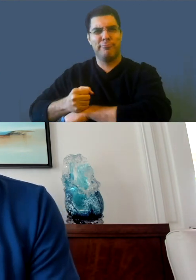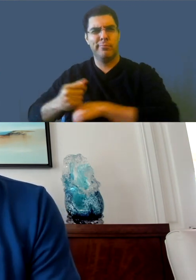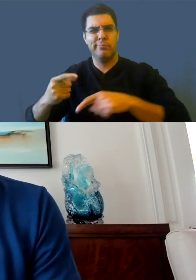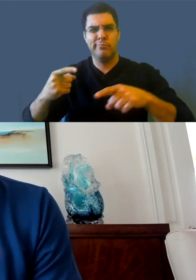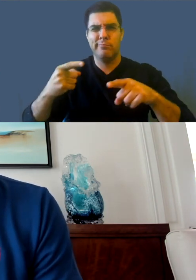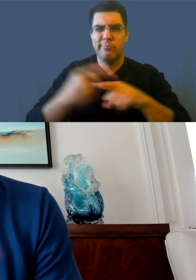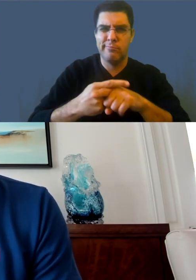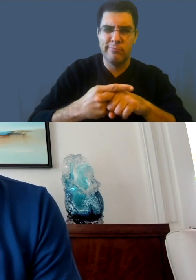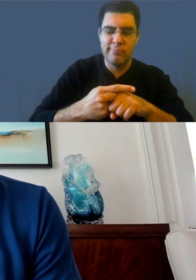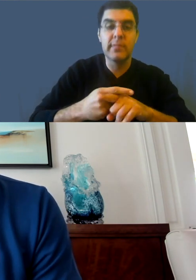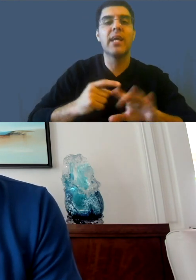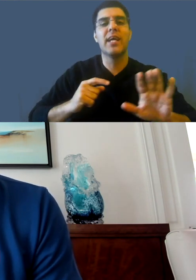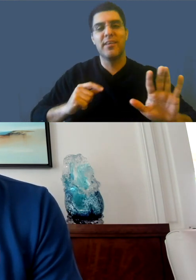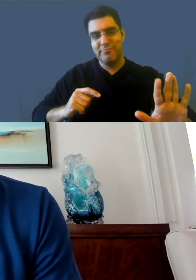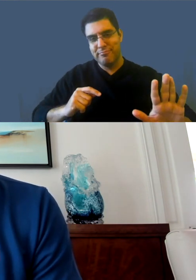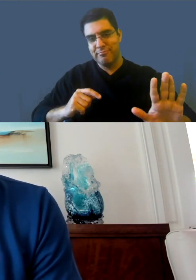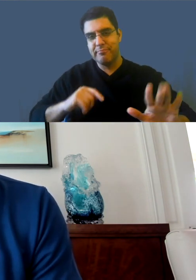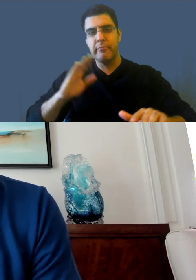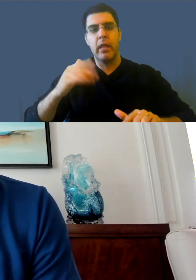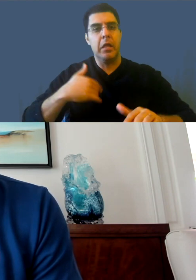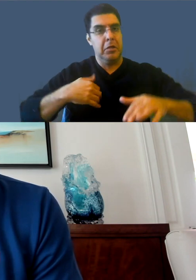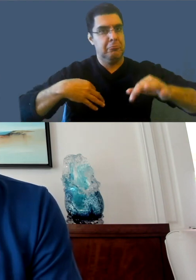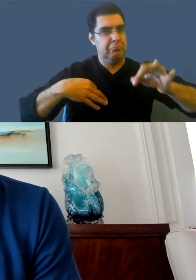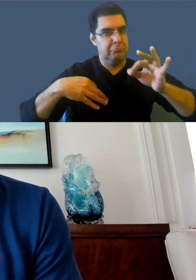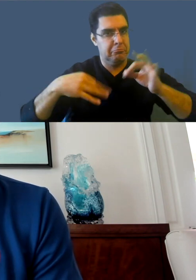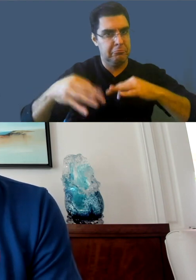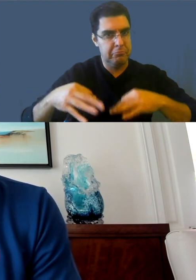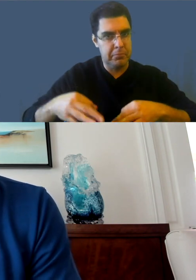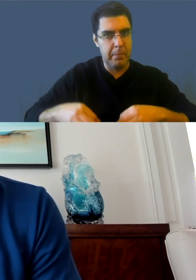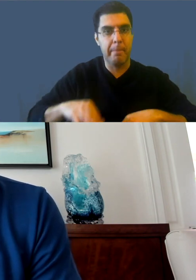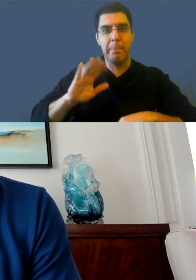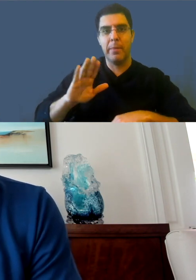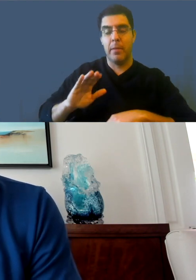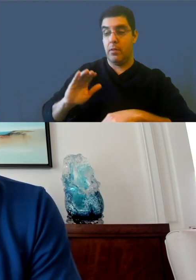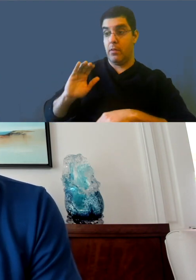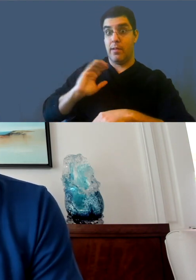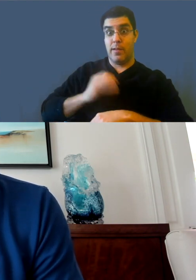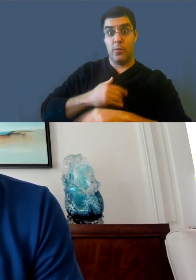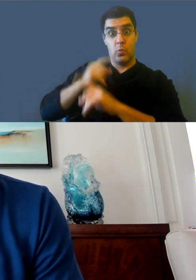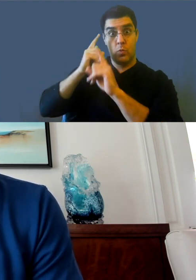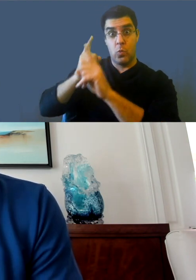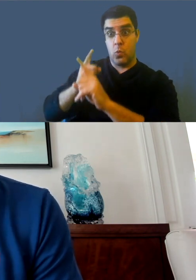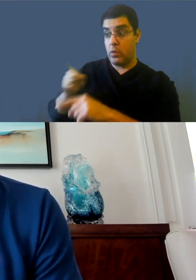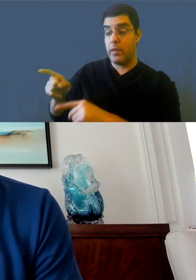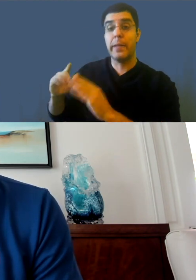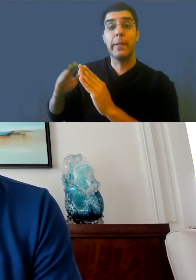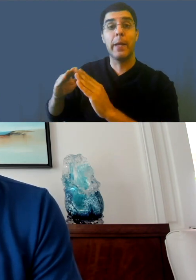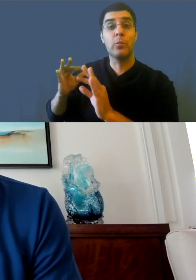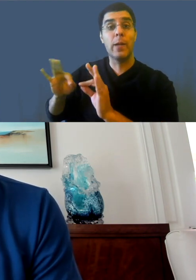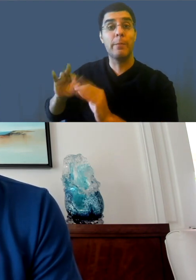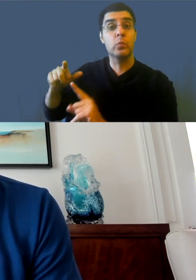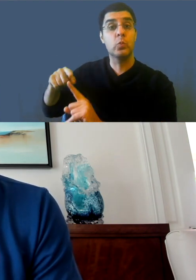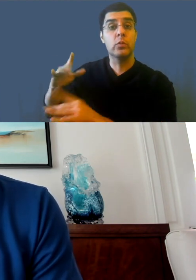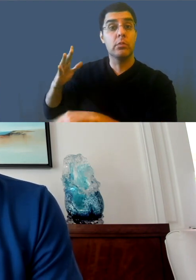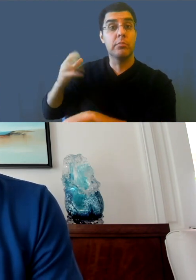and you could ask, well, you're retiring one of the sources. So how is that a good thing? Well, by not spending time